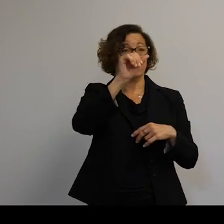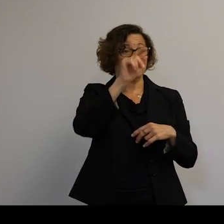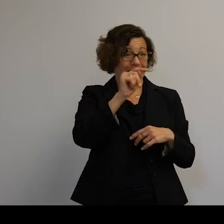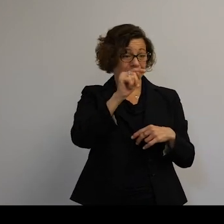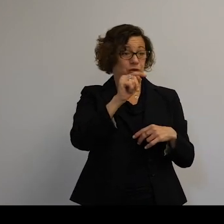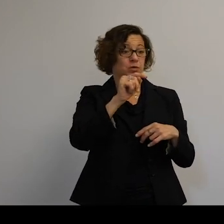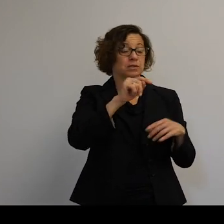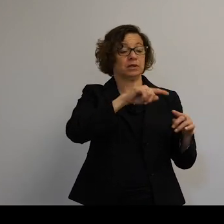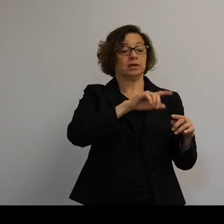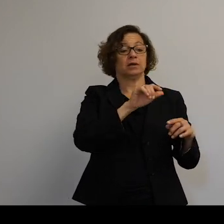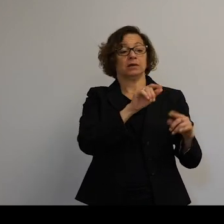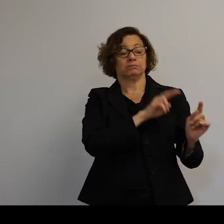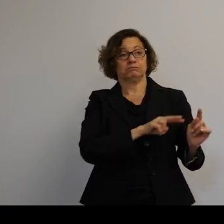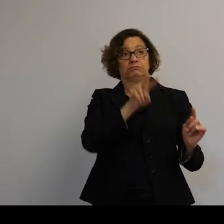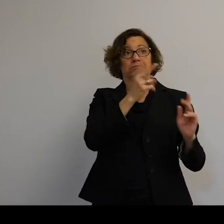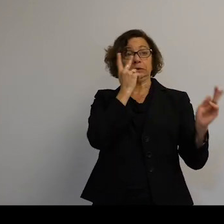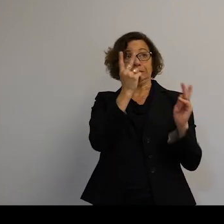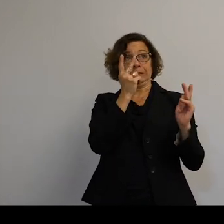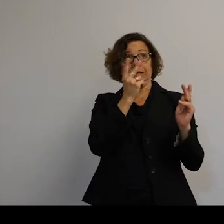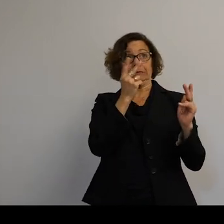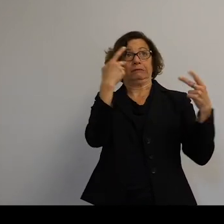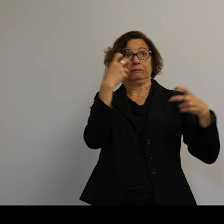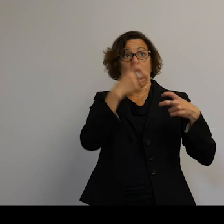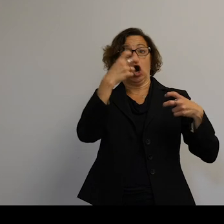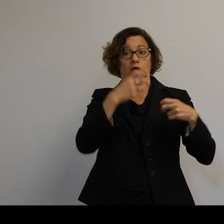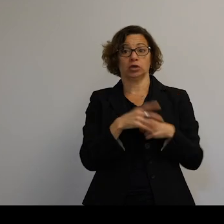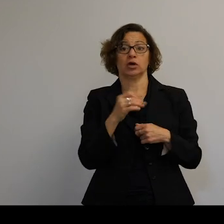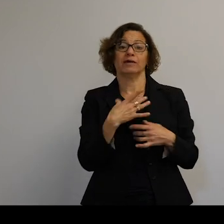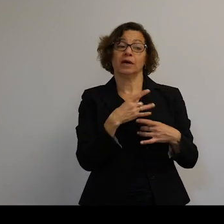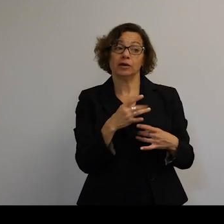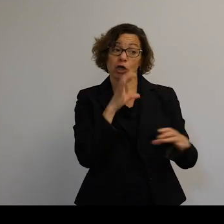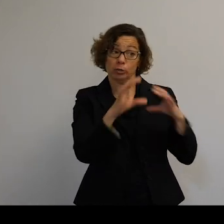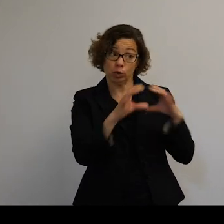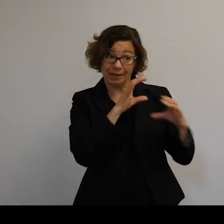your angle in being able to see them gets worse and worse. So if you are interested in communicating